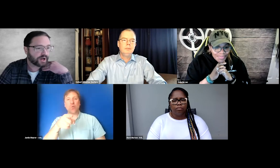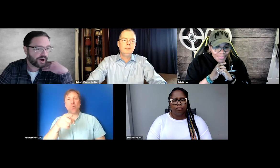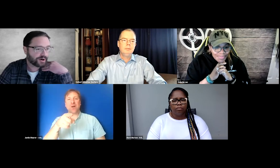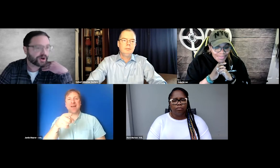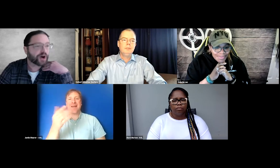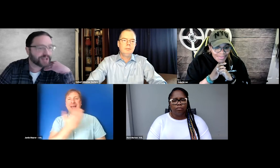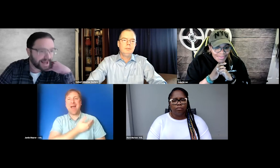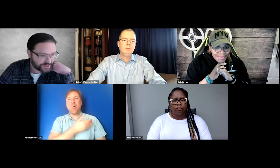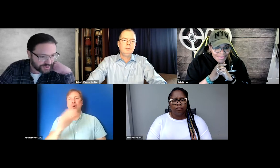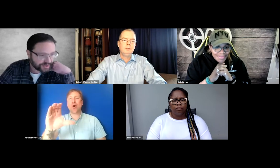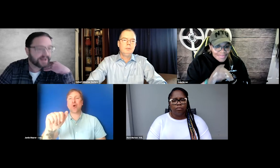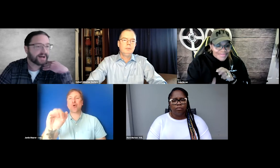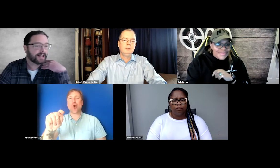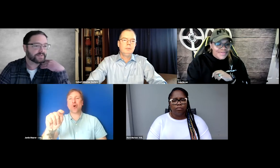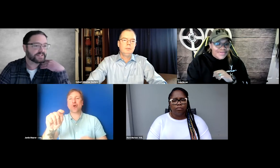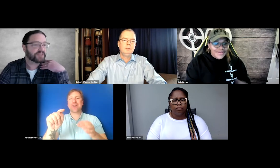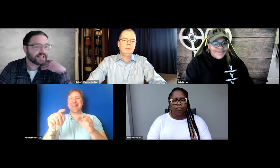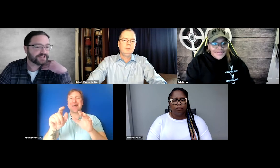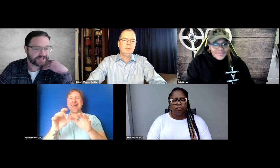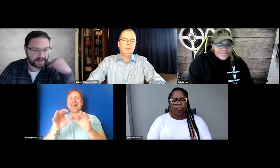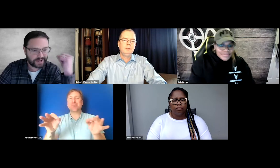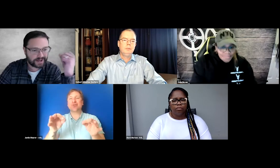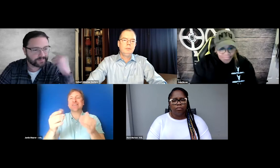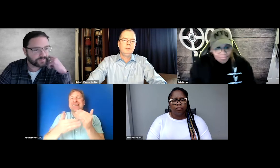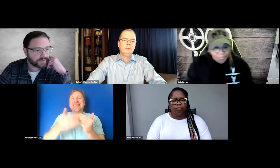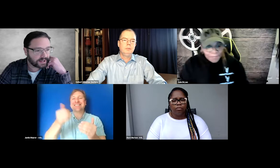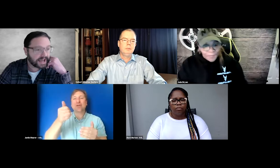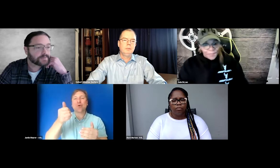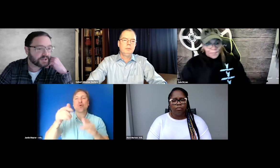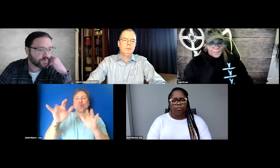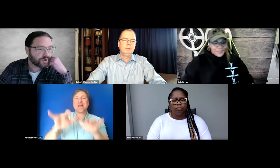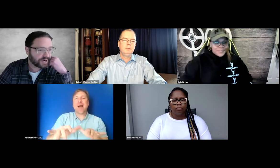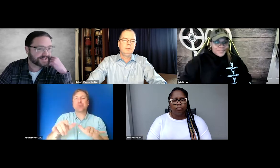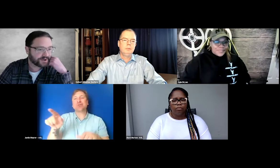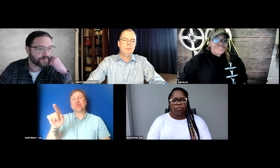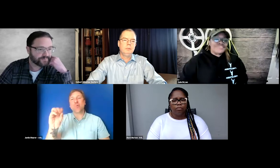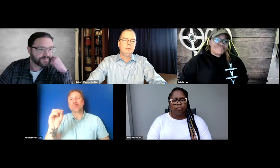Our CART captioner is having an easier time captioning Rorri.